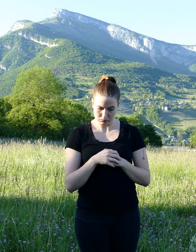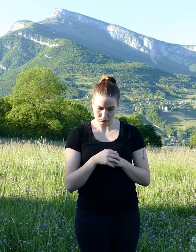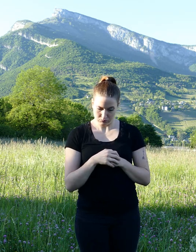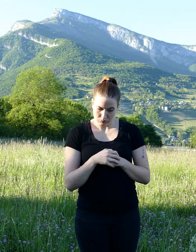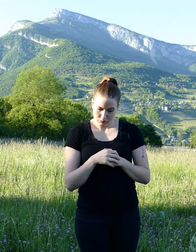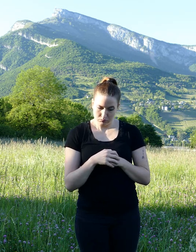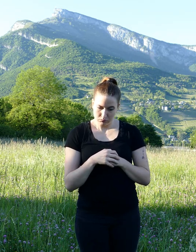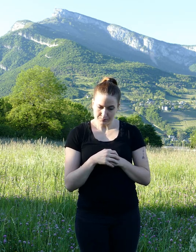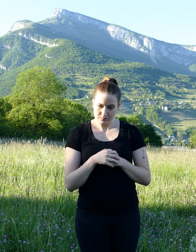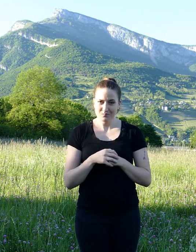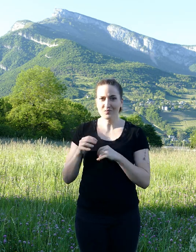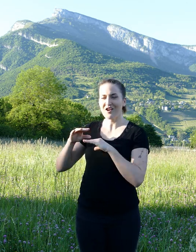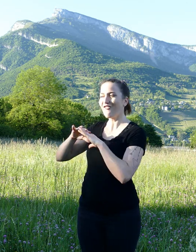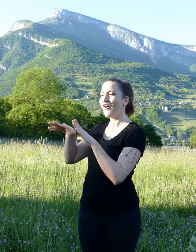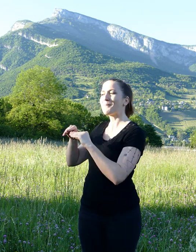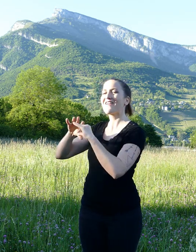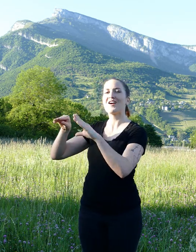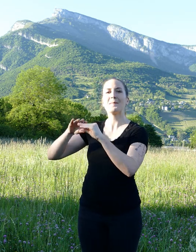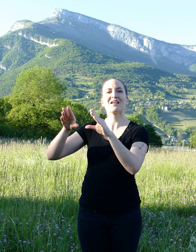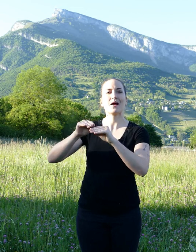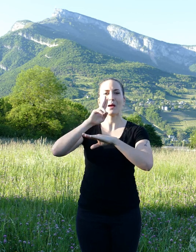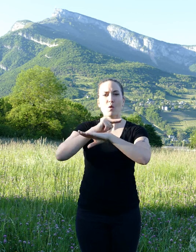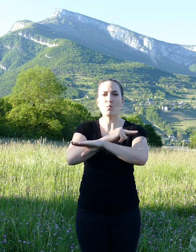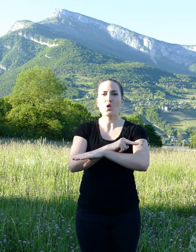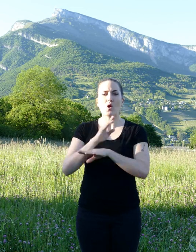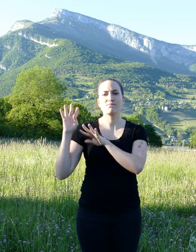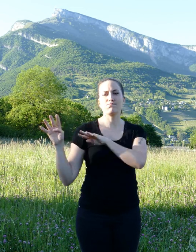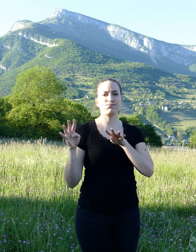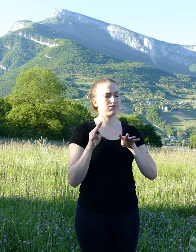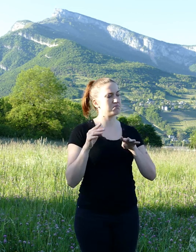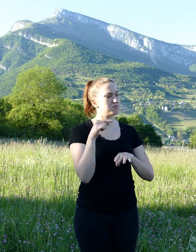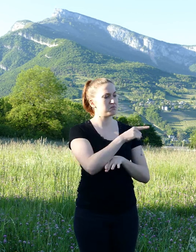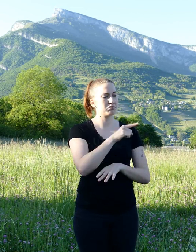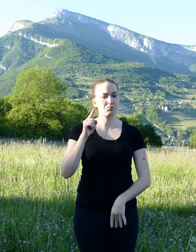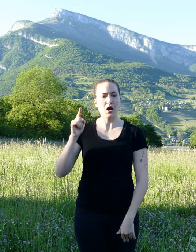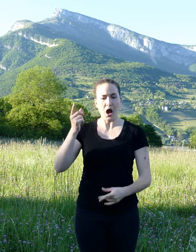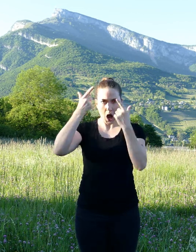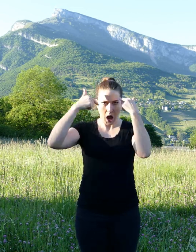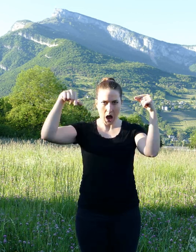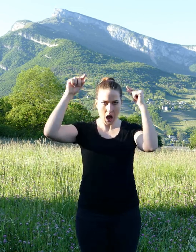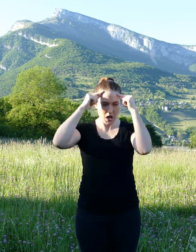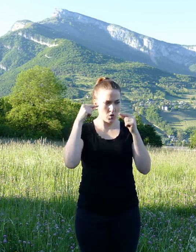The families of gerbils at the police office considered the penalties inflected to the squirrel were very poor considering